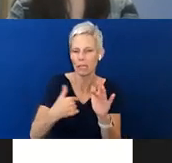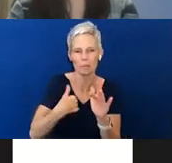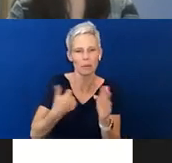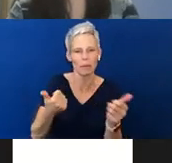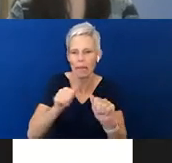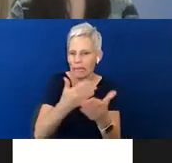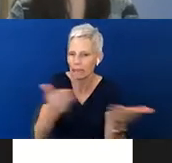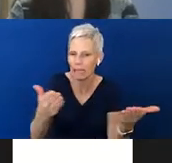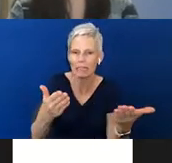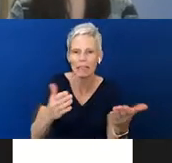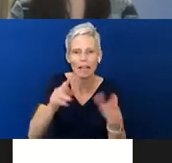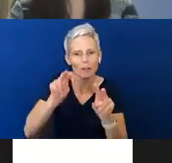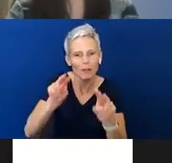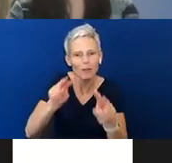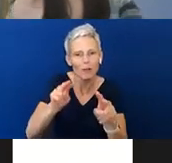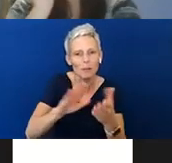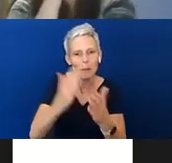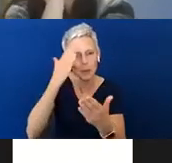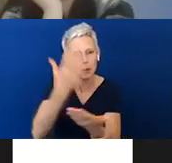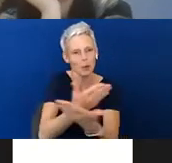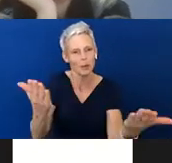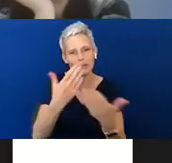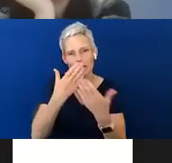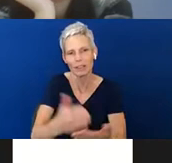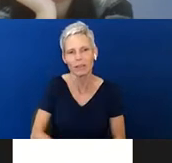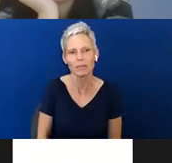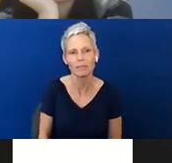to know y'all better. So thank you. Chanel: Thank you, Terry.